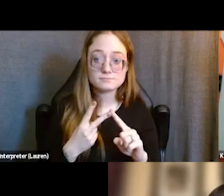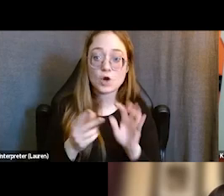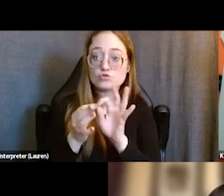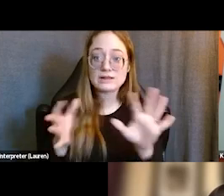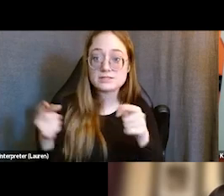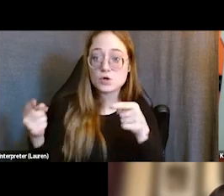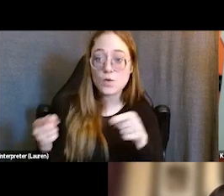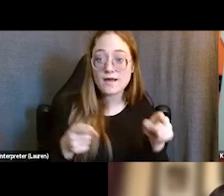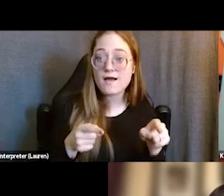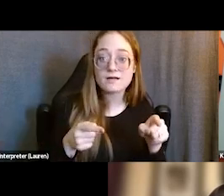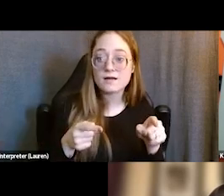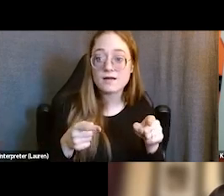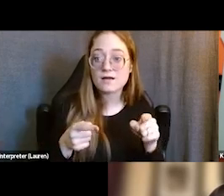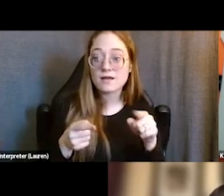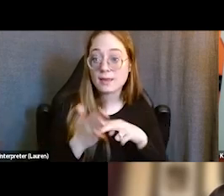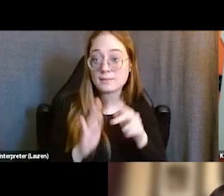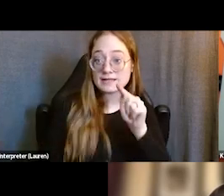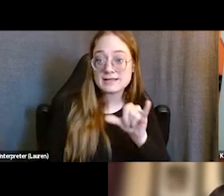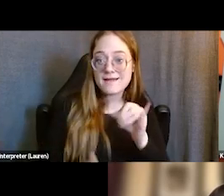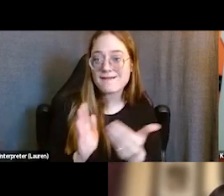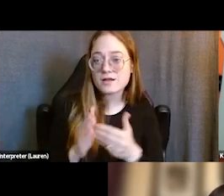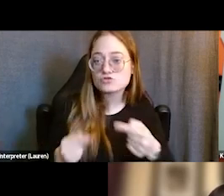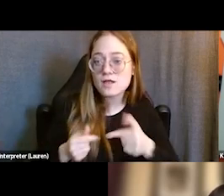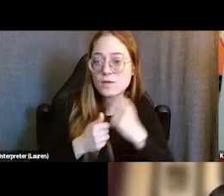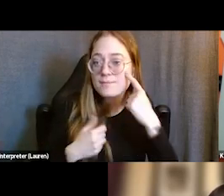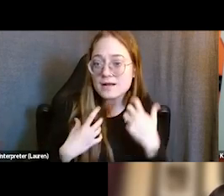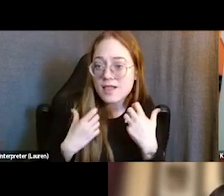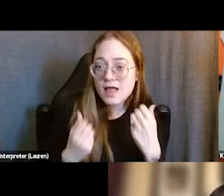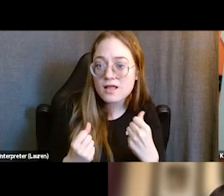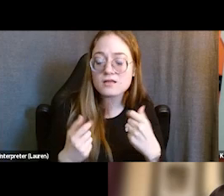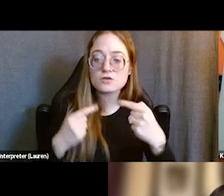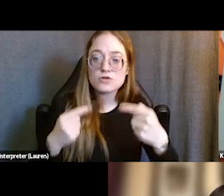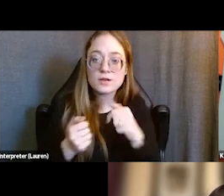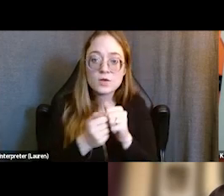that mean TAY, who are again struggling with their mental health and/or struggling with different substance use disorders,